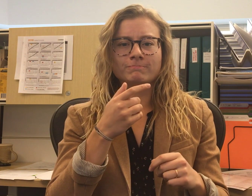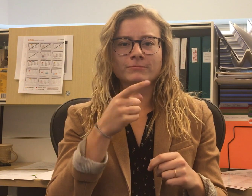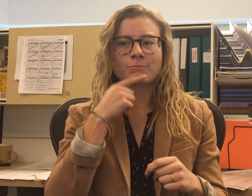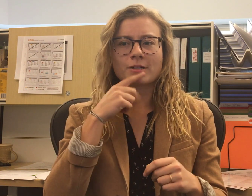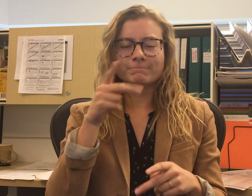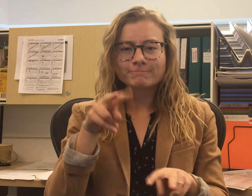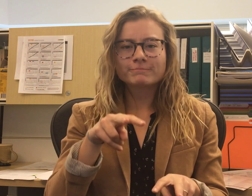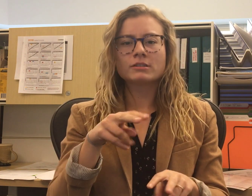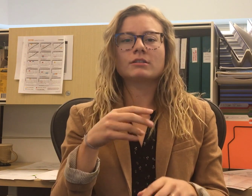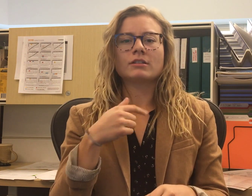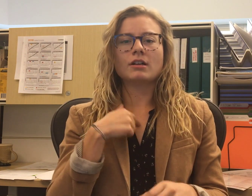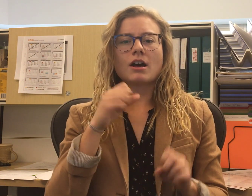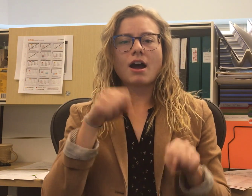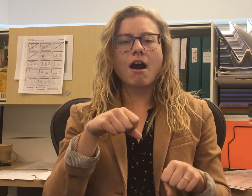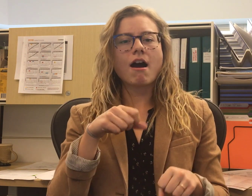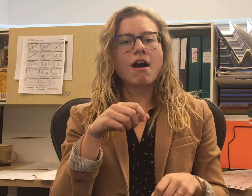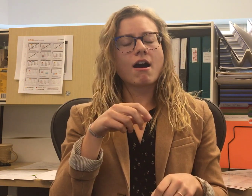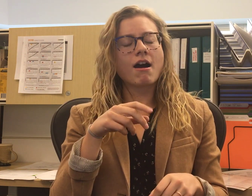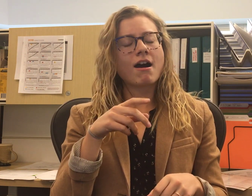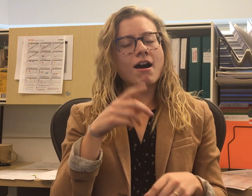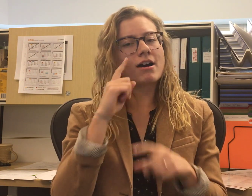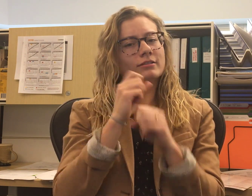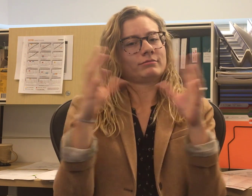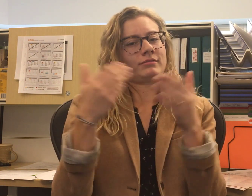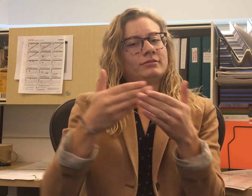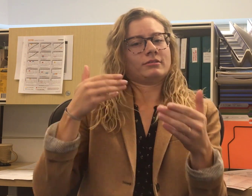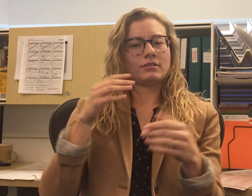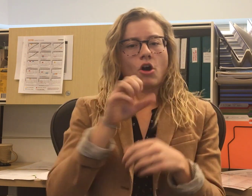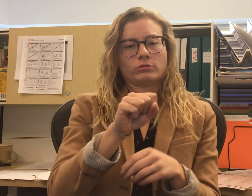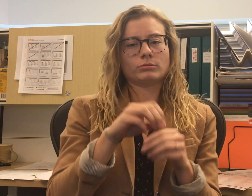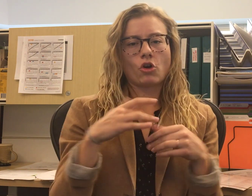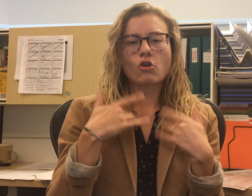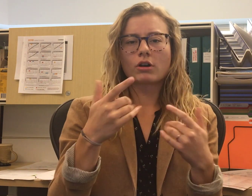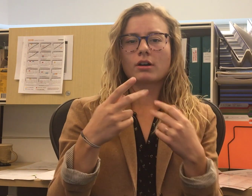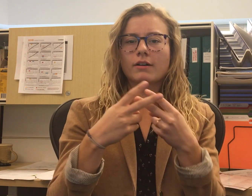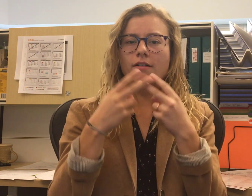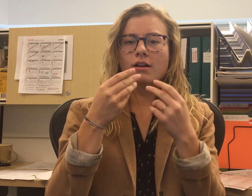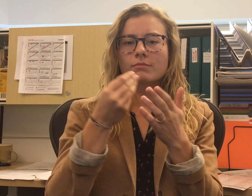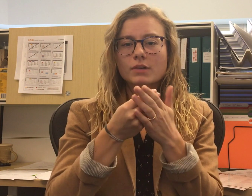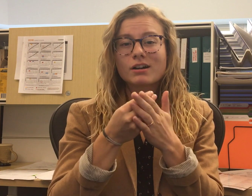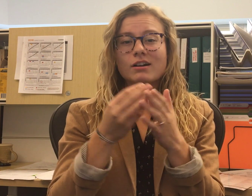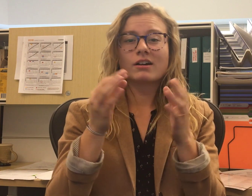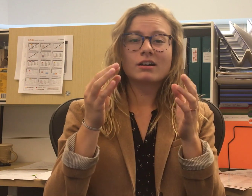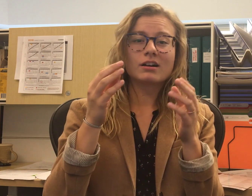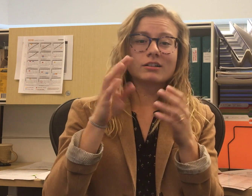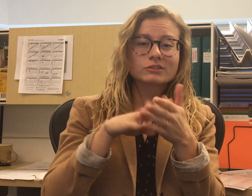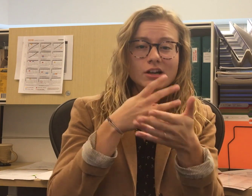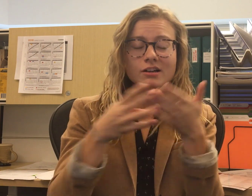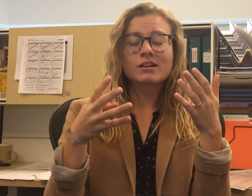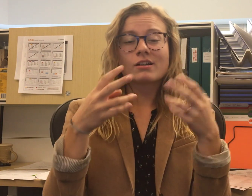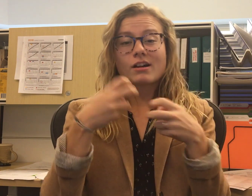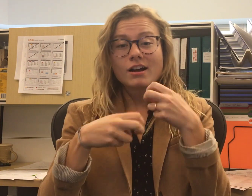and hearing people will have to try and resolve it. But I usually am able to visualize and catch the problem sooner. This means time and money are minimized in the process,